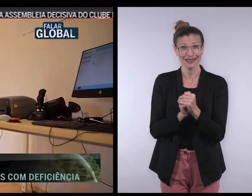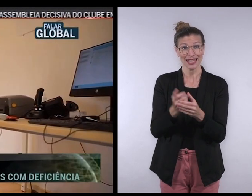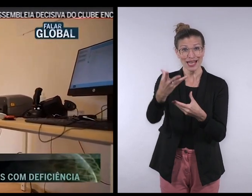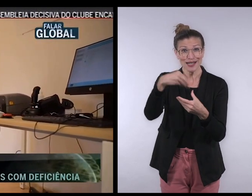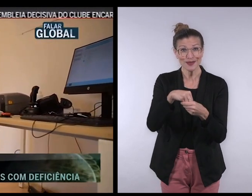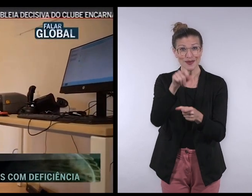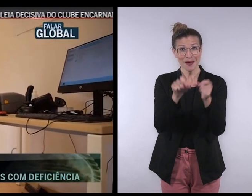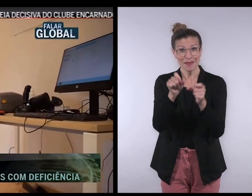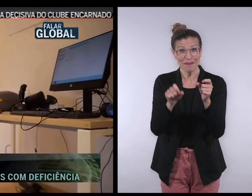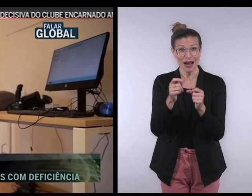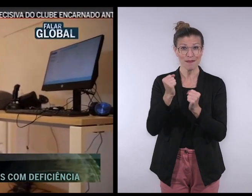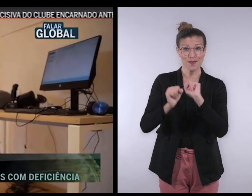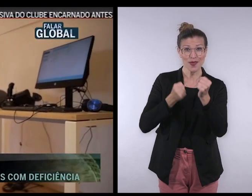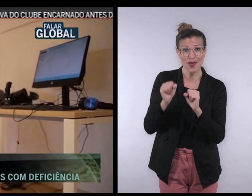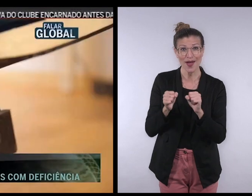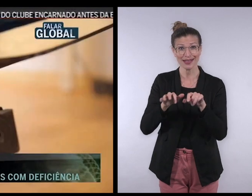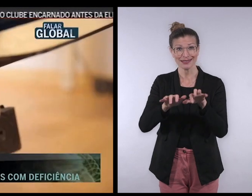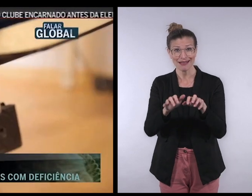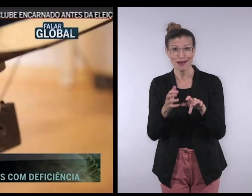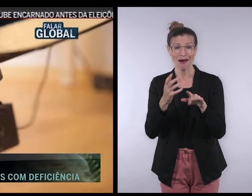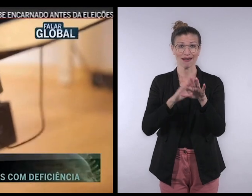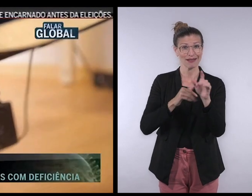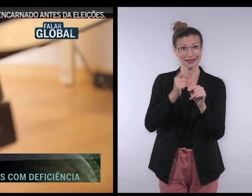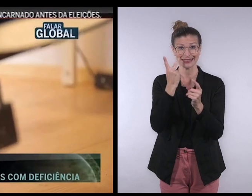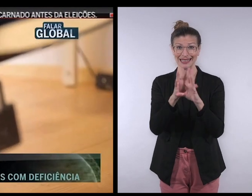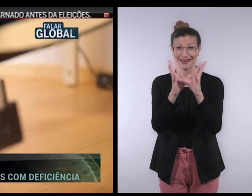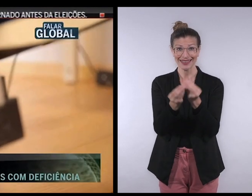including people with motor, sensory and intellectual disabilities.